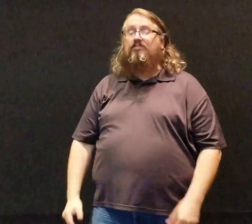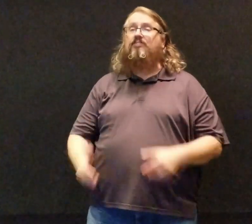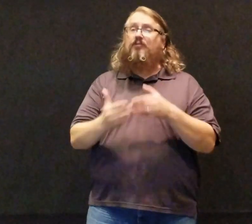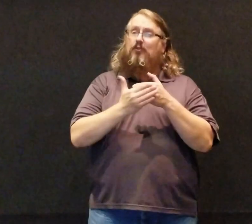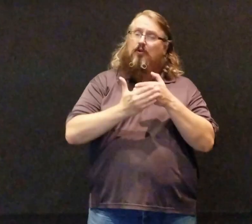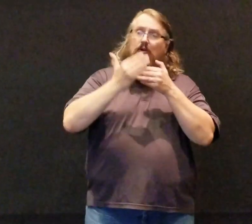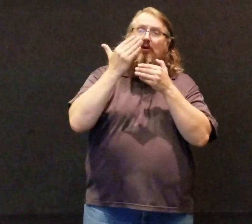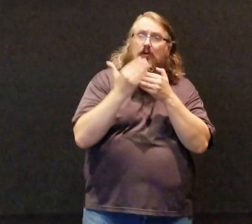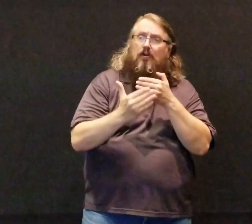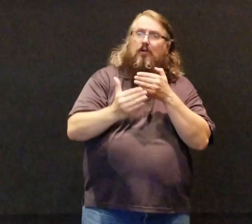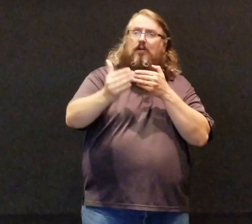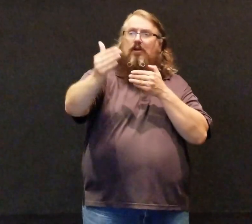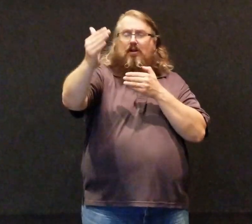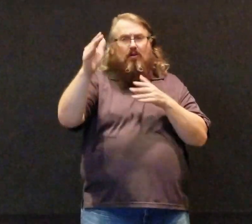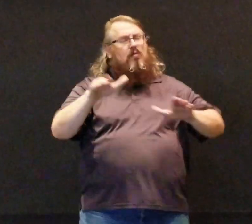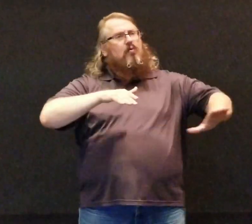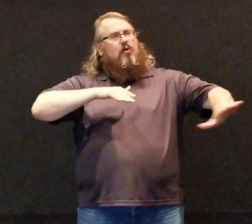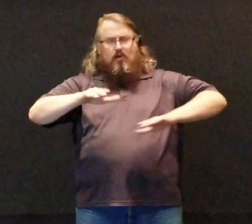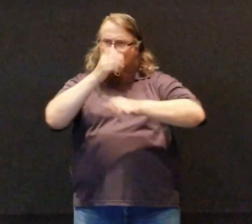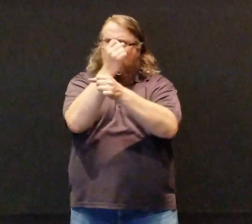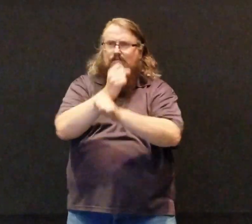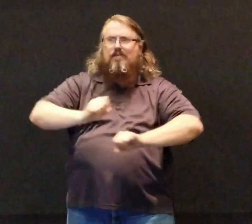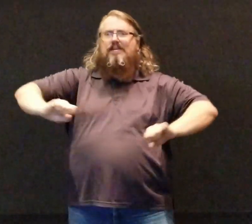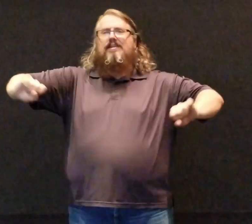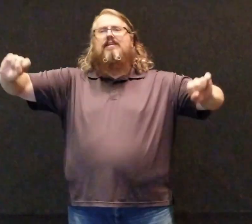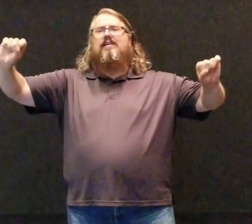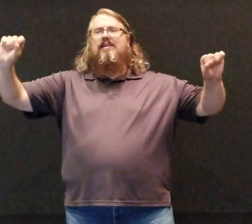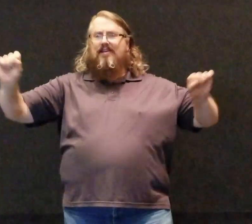Let the free walk in freedom,